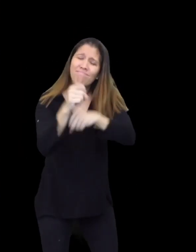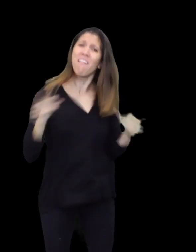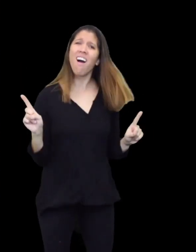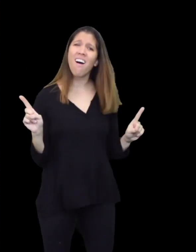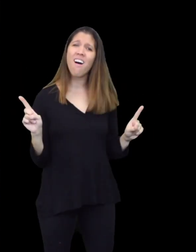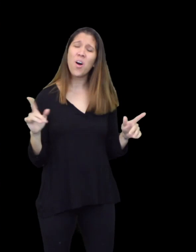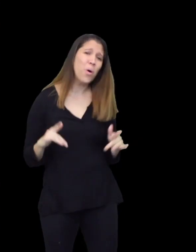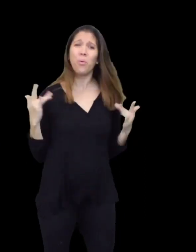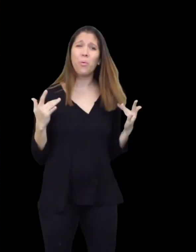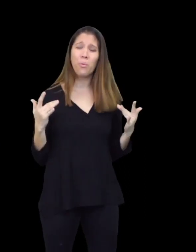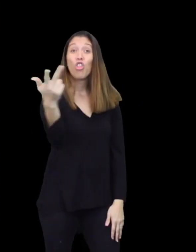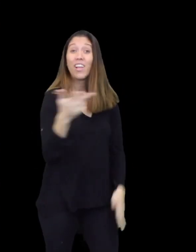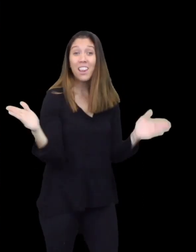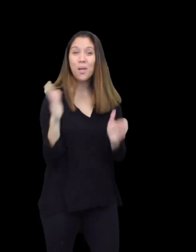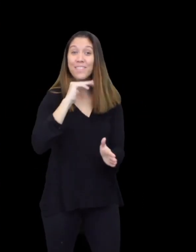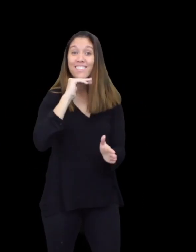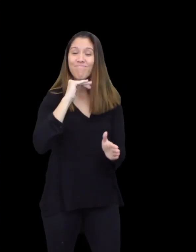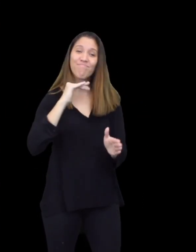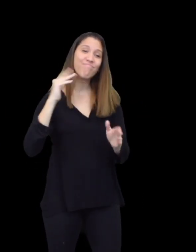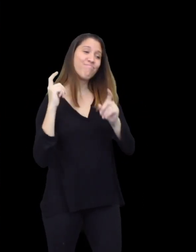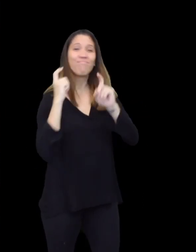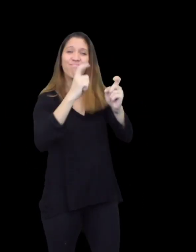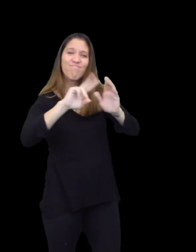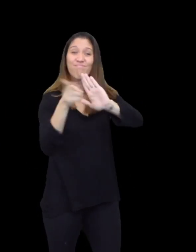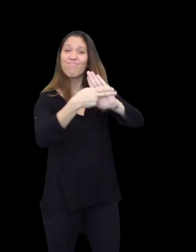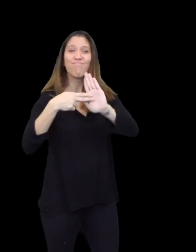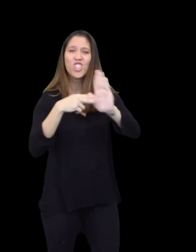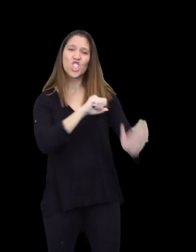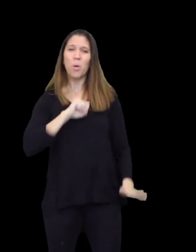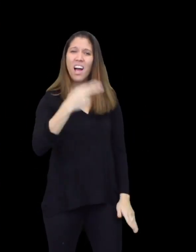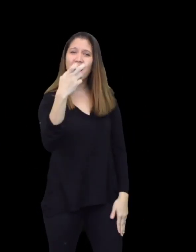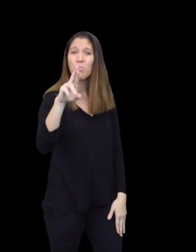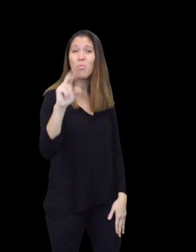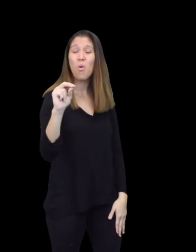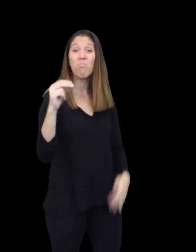Finally! They were thrilled! The three little pigs were awarded a "superhero" status.